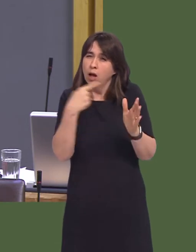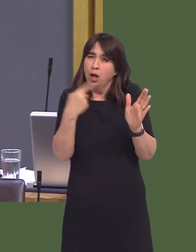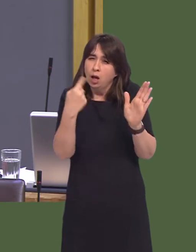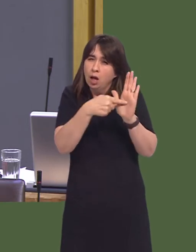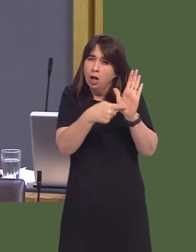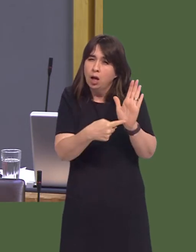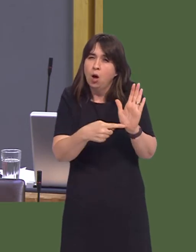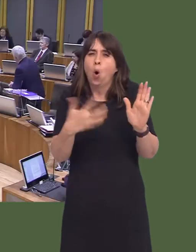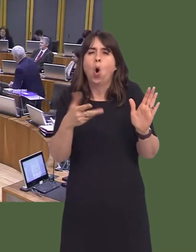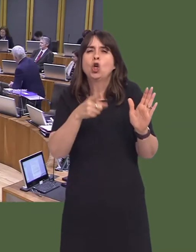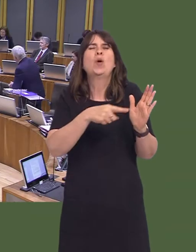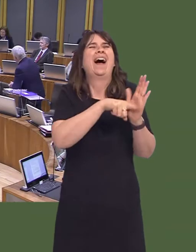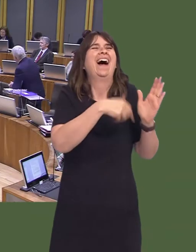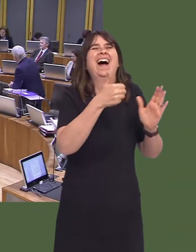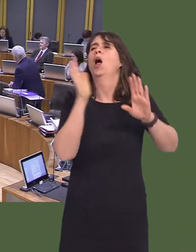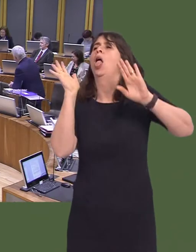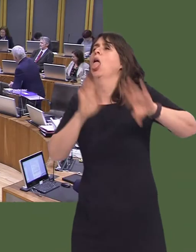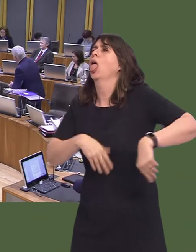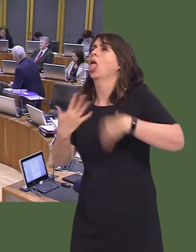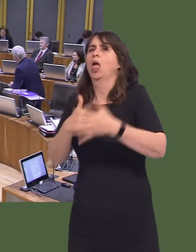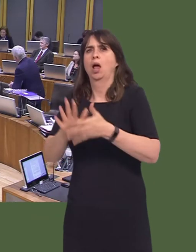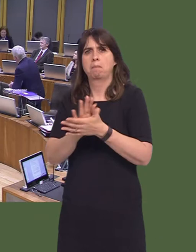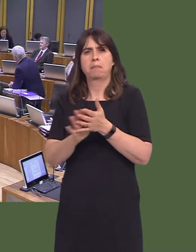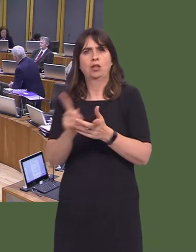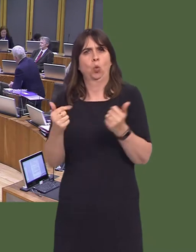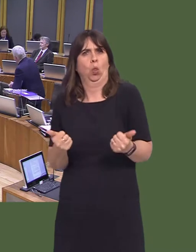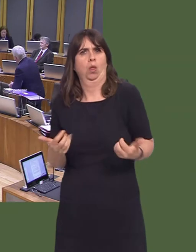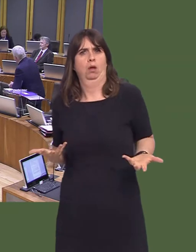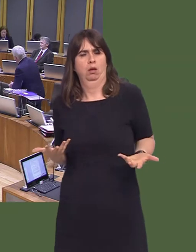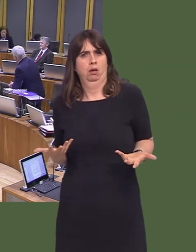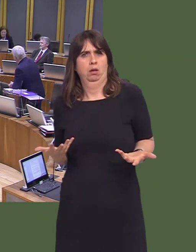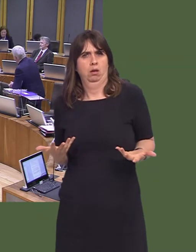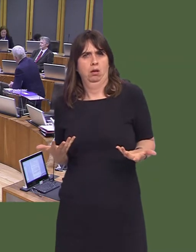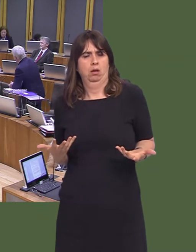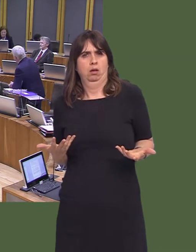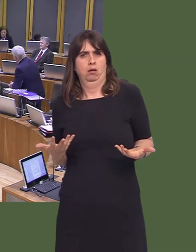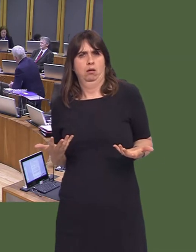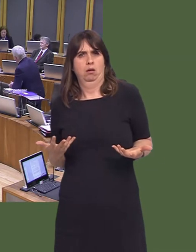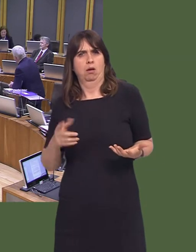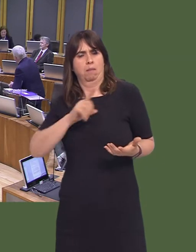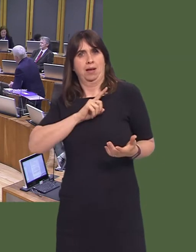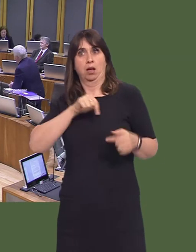incompetence that has led Wales to becoming the zero-hours contracts capital of the UK?